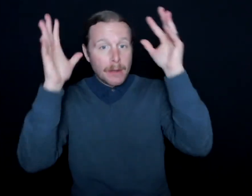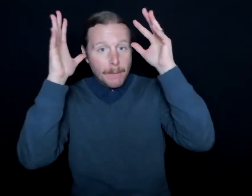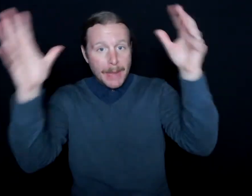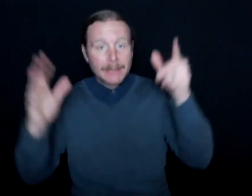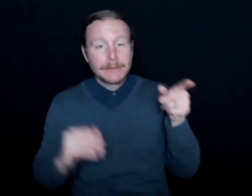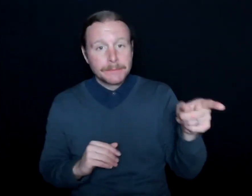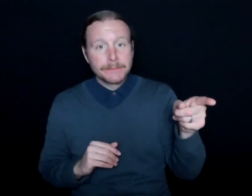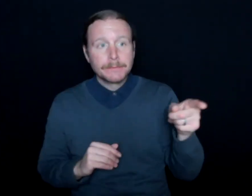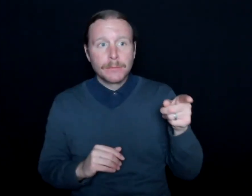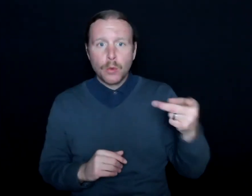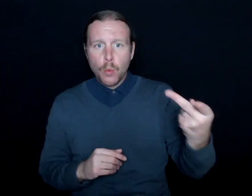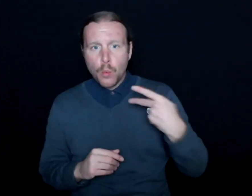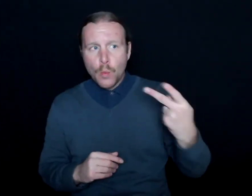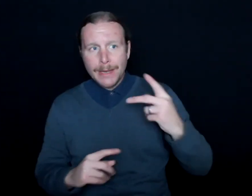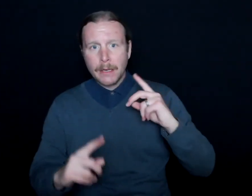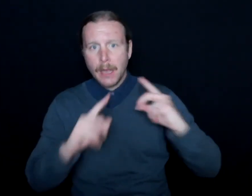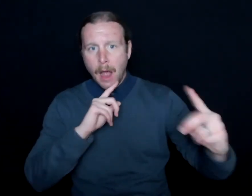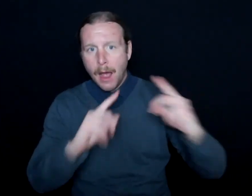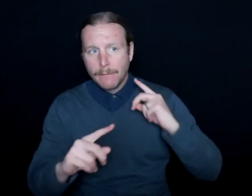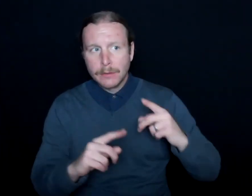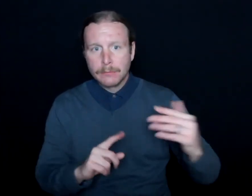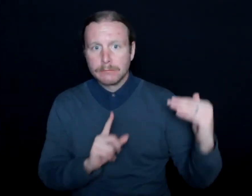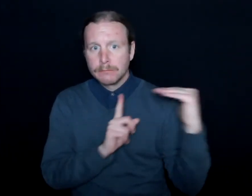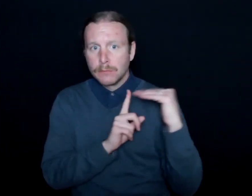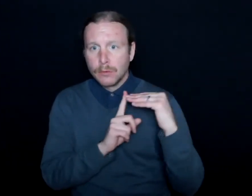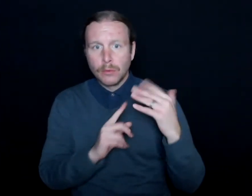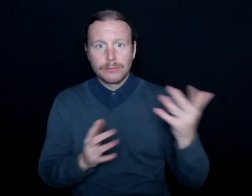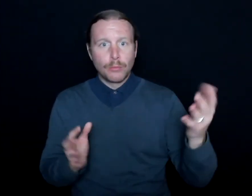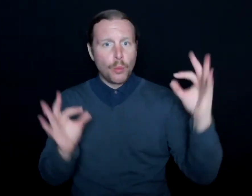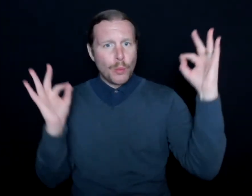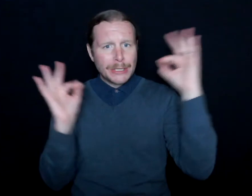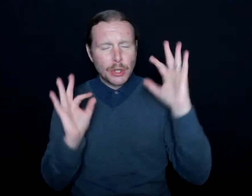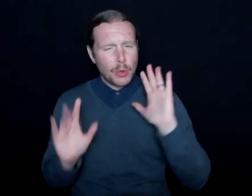we had conversations where they said, we don't really know what you're interpreting,